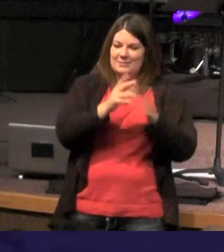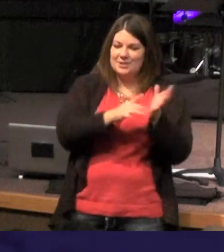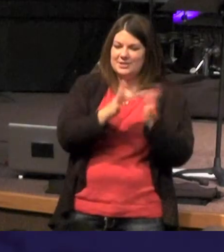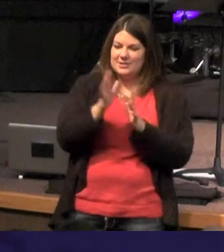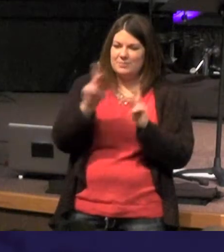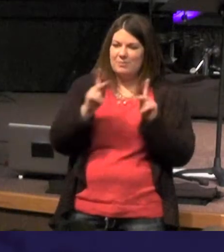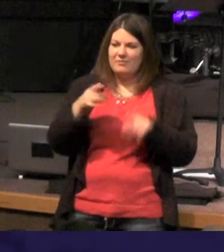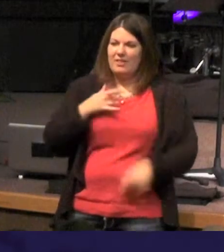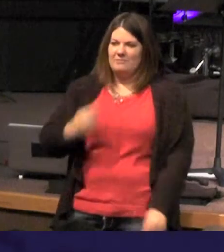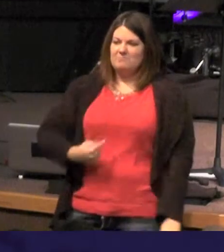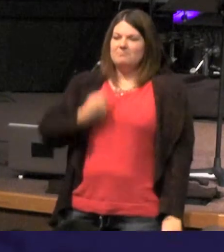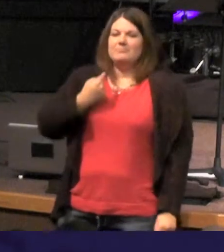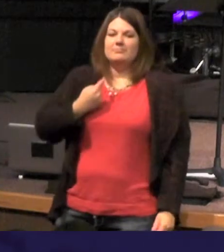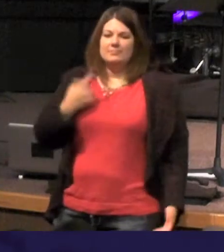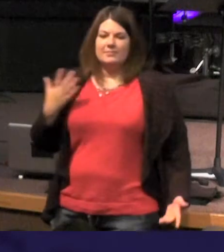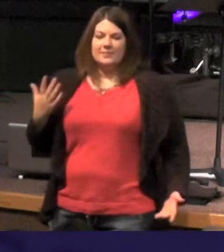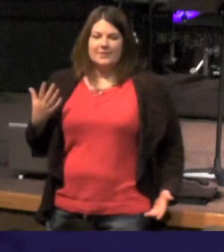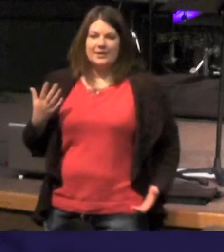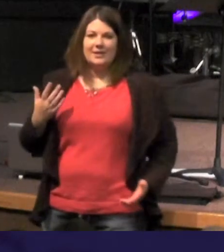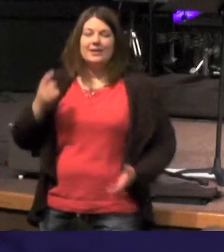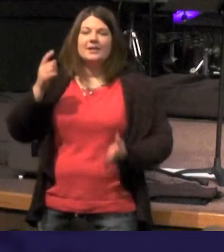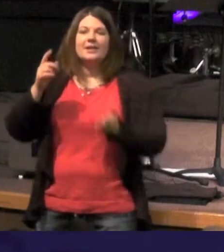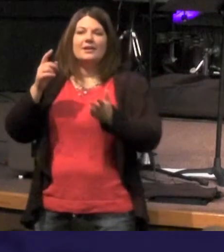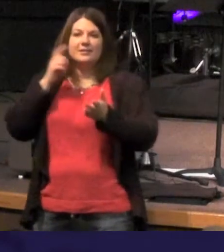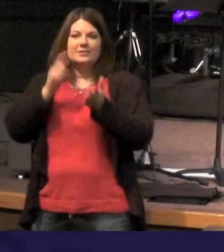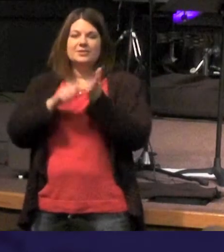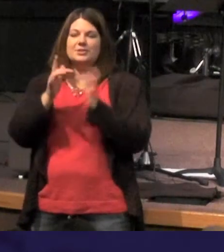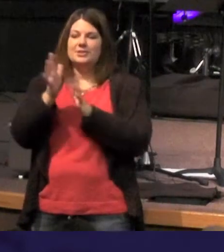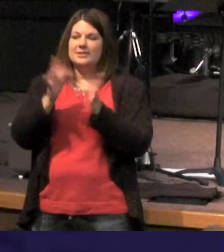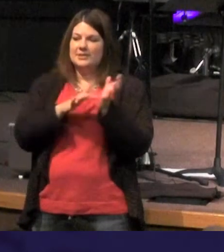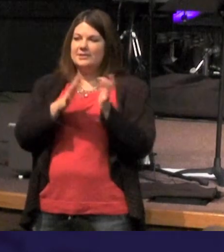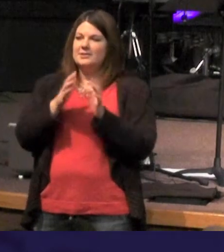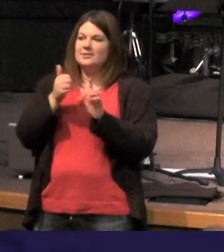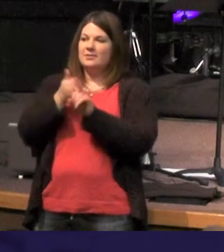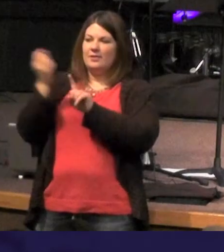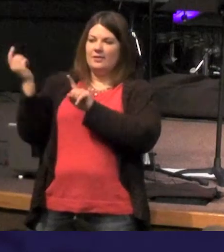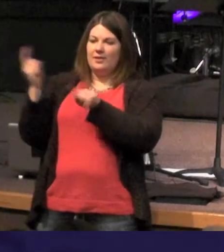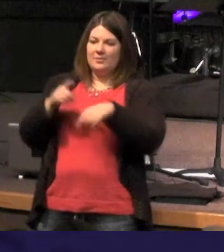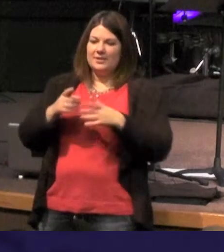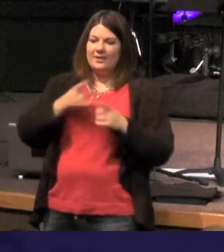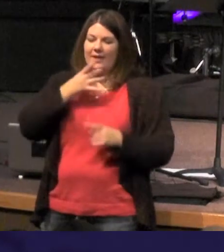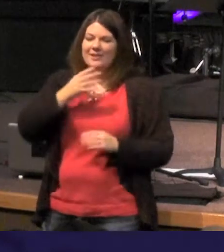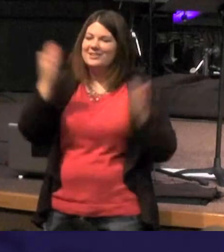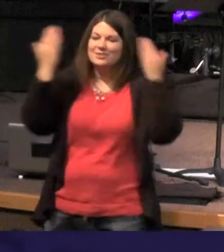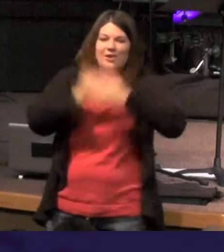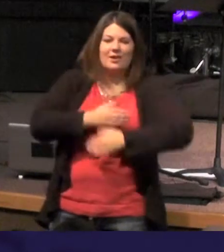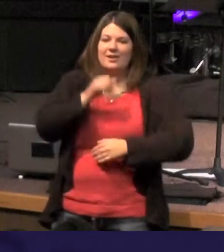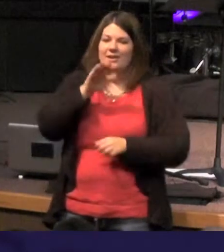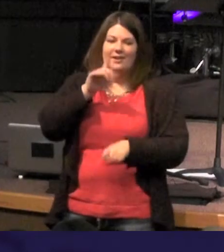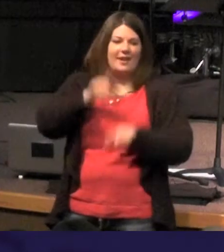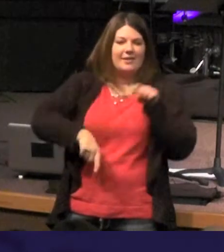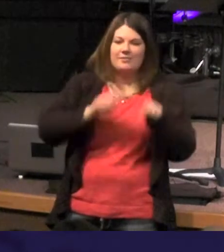find this well Jesus came into the world light and a the darkness can't appreciate it - the darkness can't even comprehend it - the